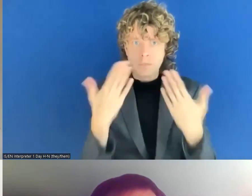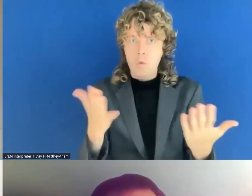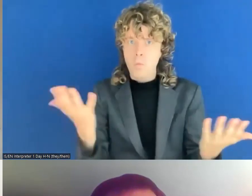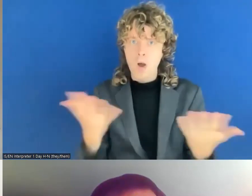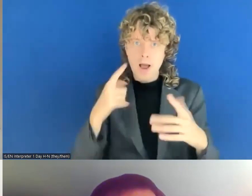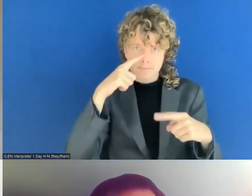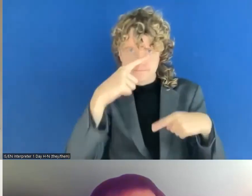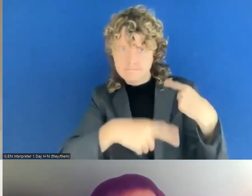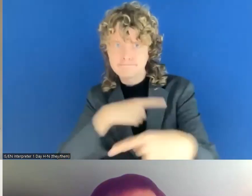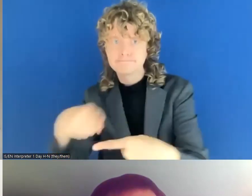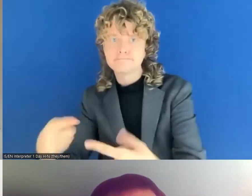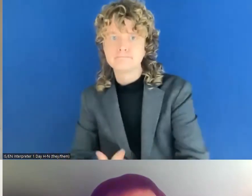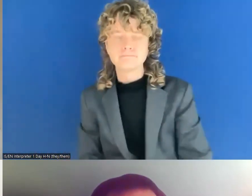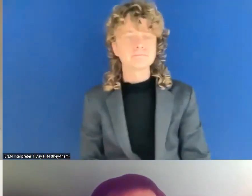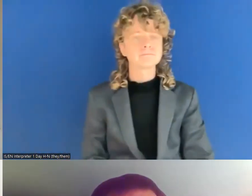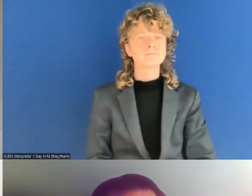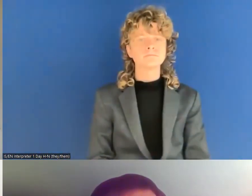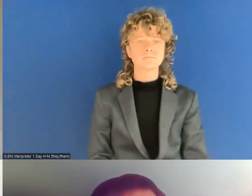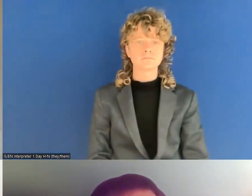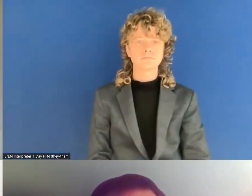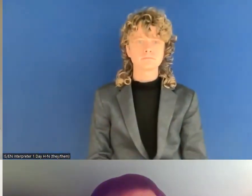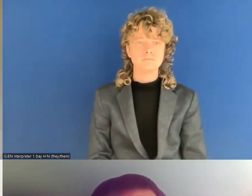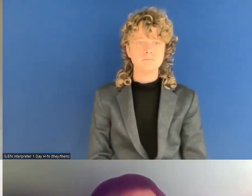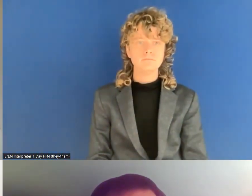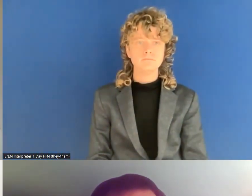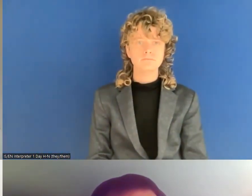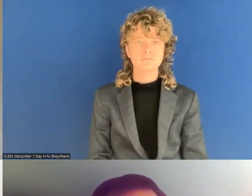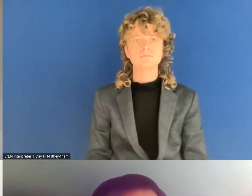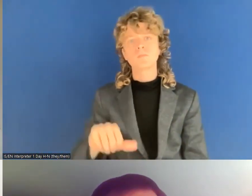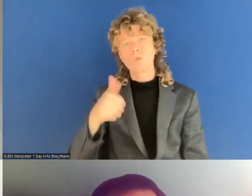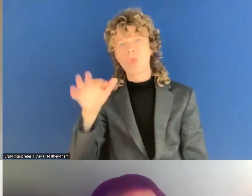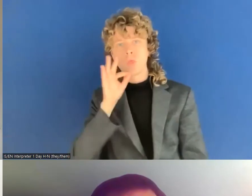So another question, this is from Malin, isn't it expensive to have two different levels